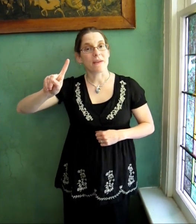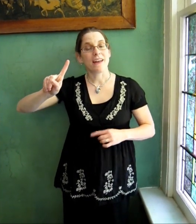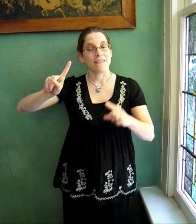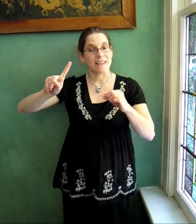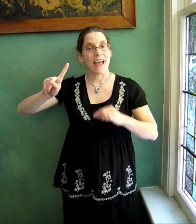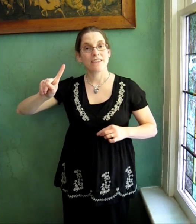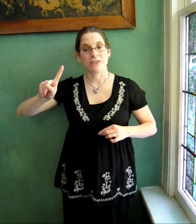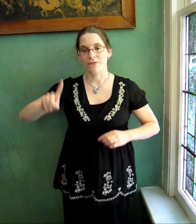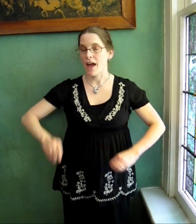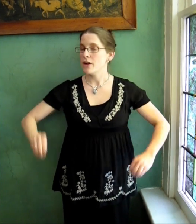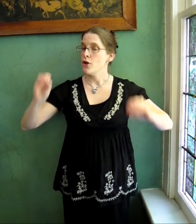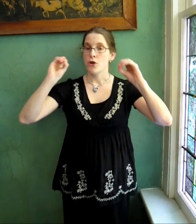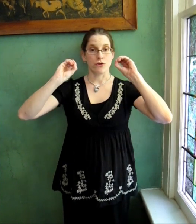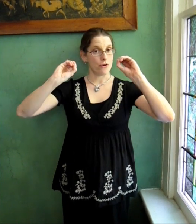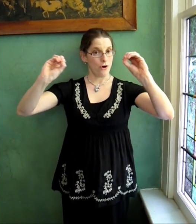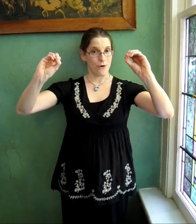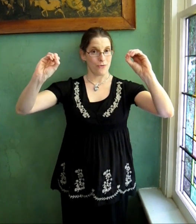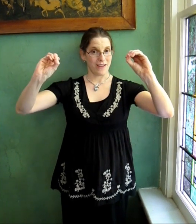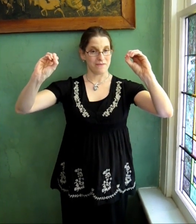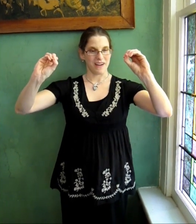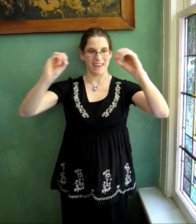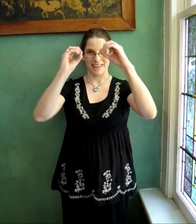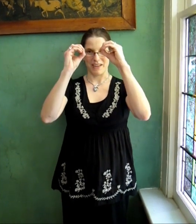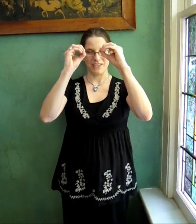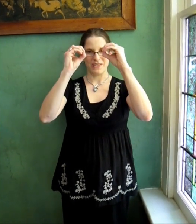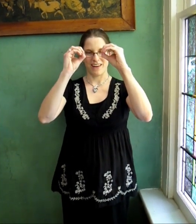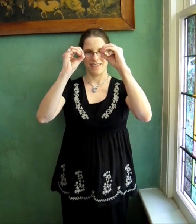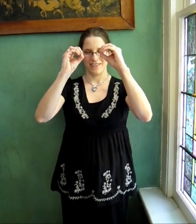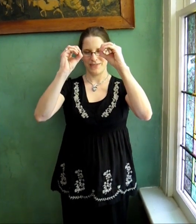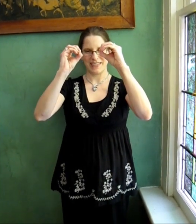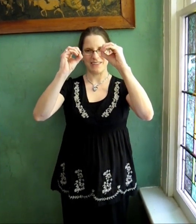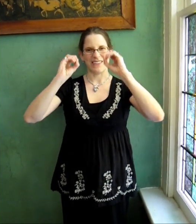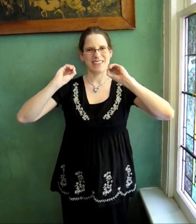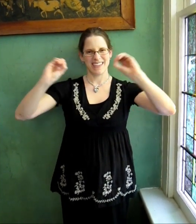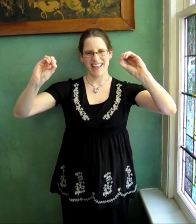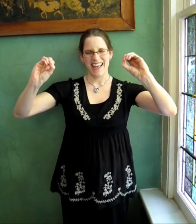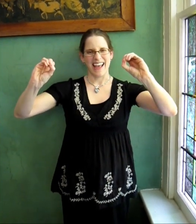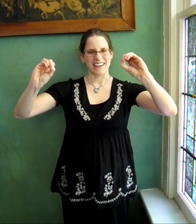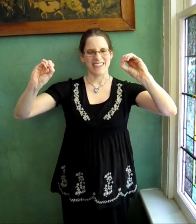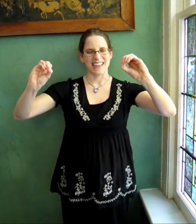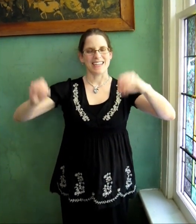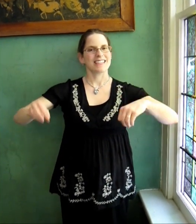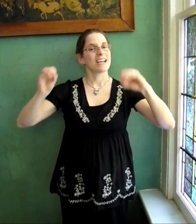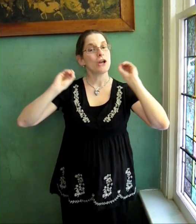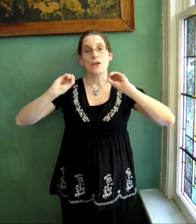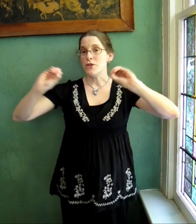And then last you've got NO little monkeys. Make two letter Os - 2 zeroes, and then go like this.